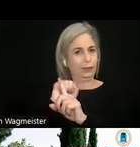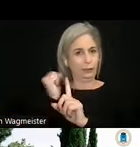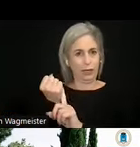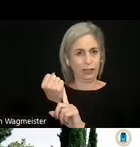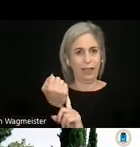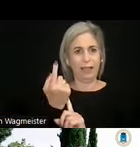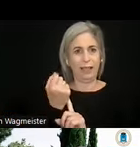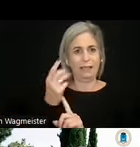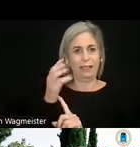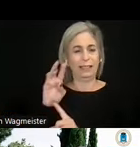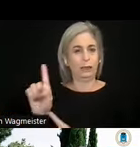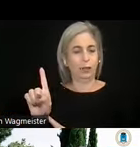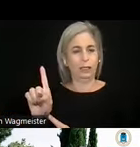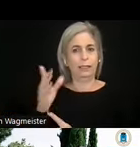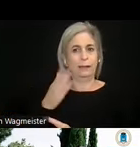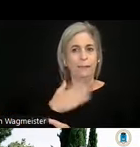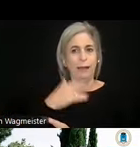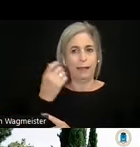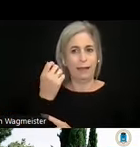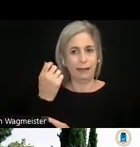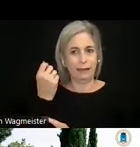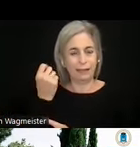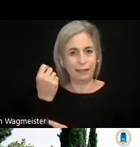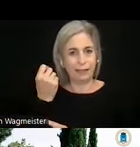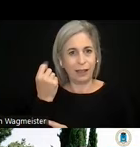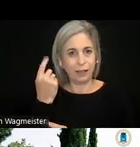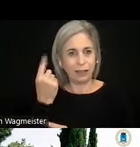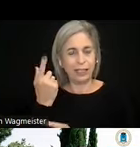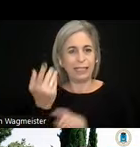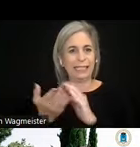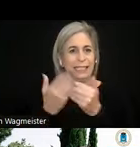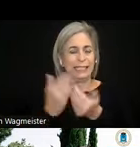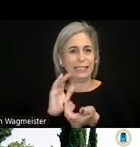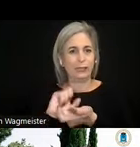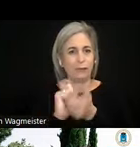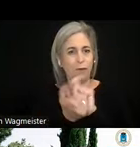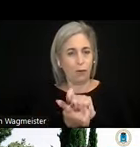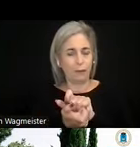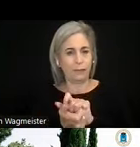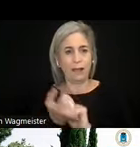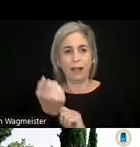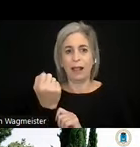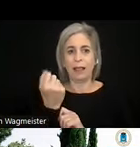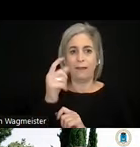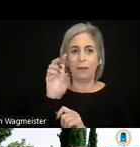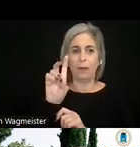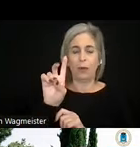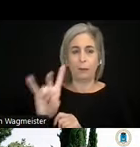to my understanding is easy to conform with. 11.7 is user preferences. If the user is setting